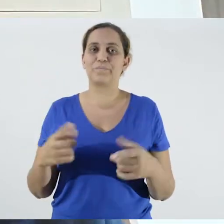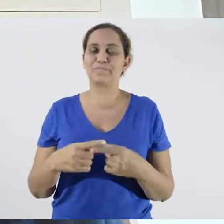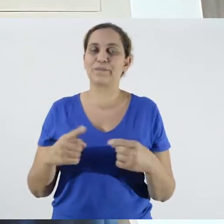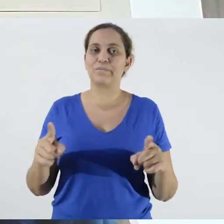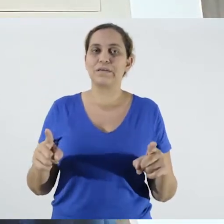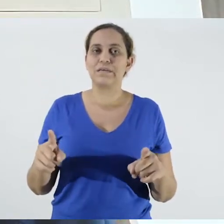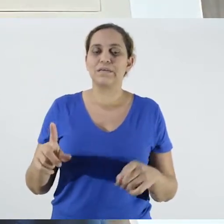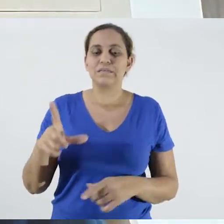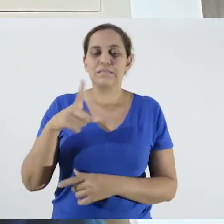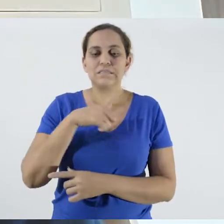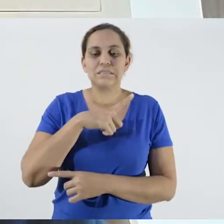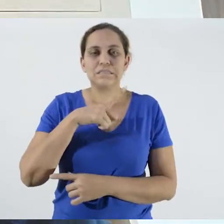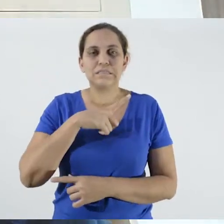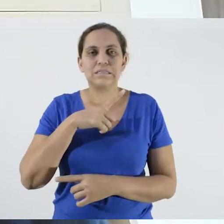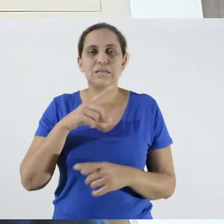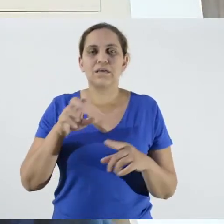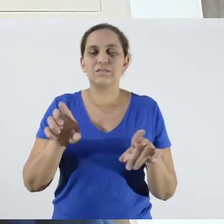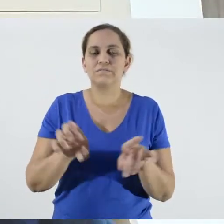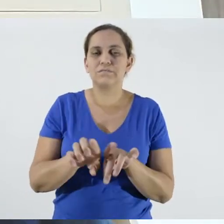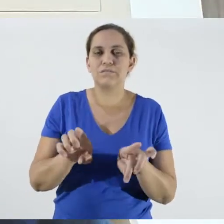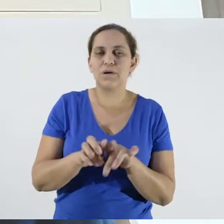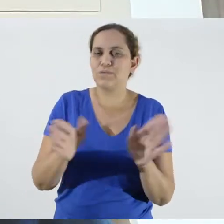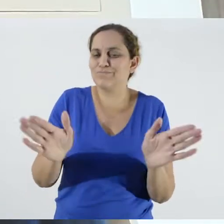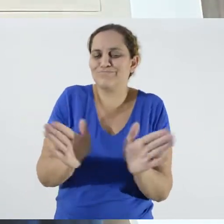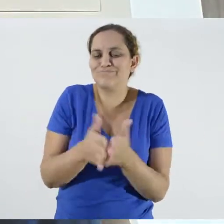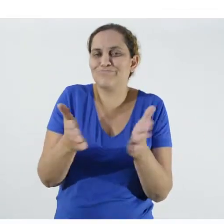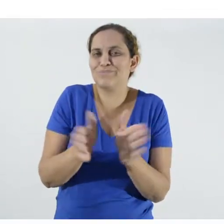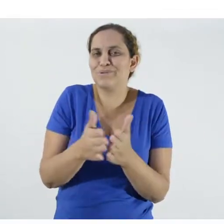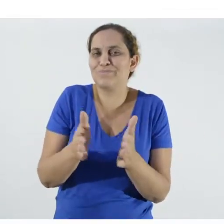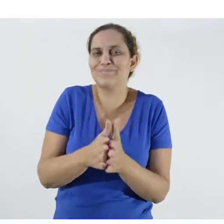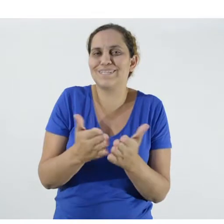However, there is a precariousness in the internet in rural areas.